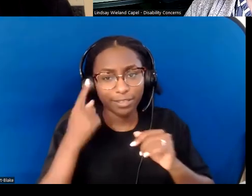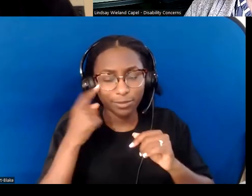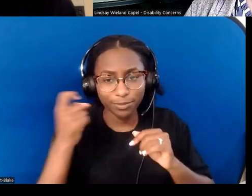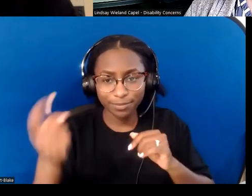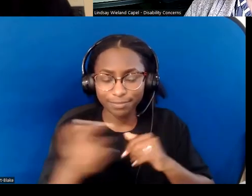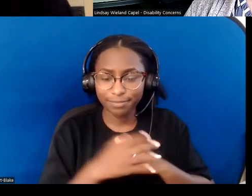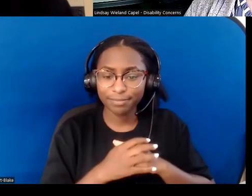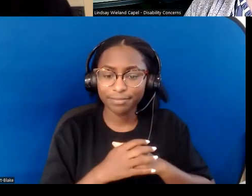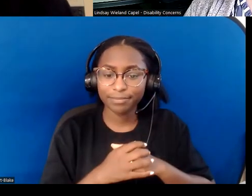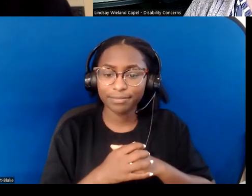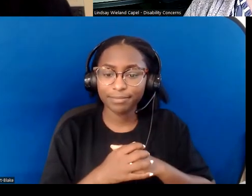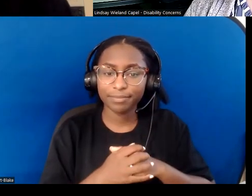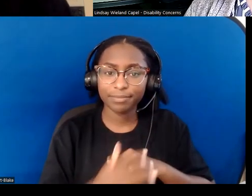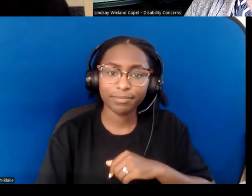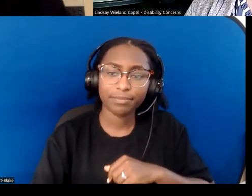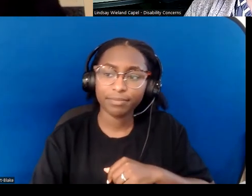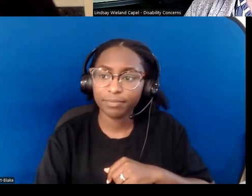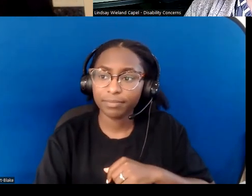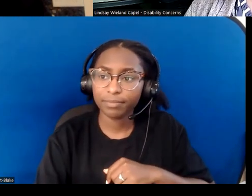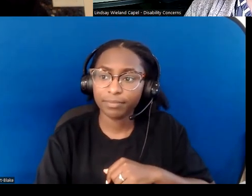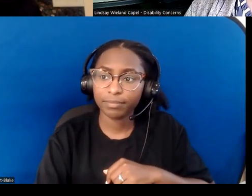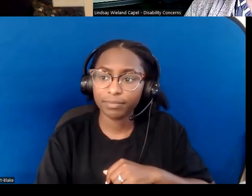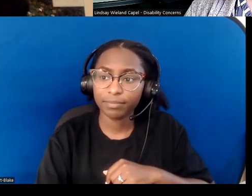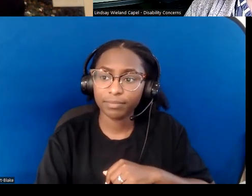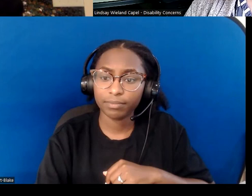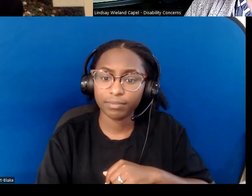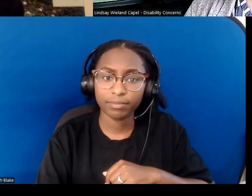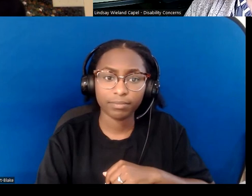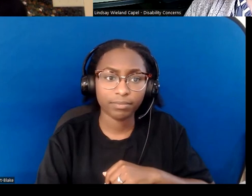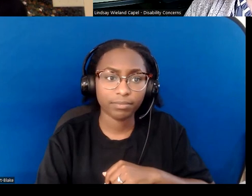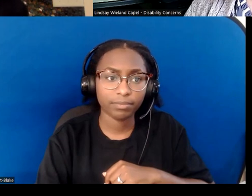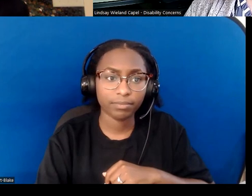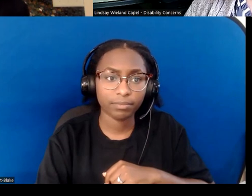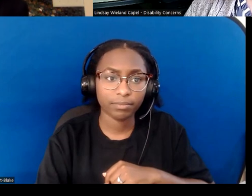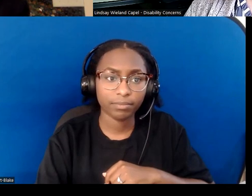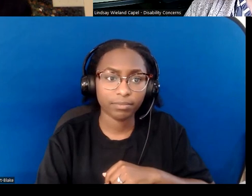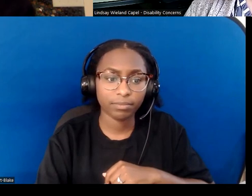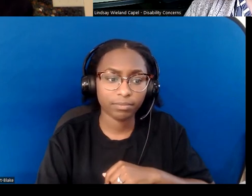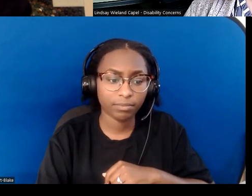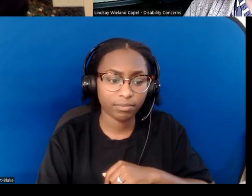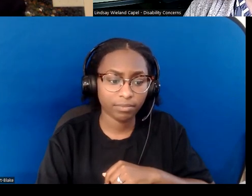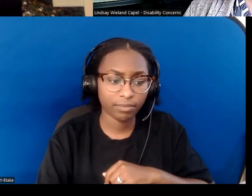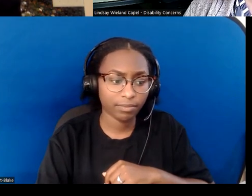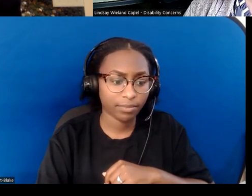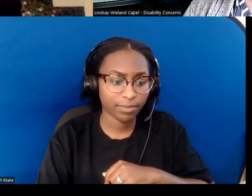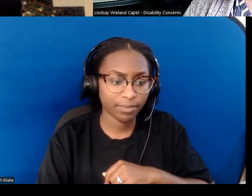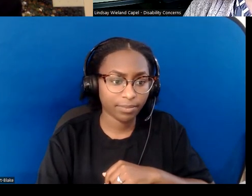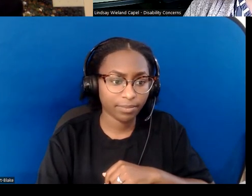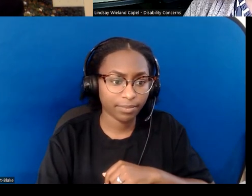I want to conclude by reading an excerpt from Amy Kenny's book. This is a wonderful book; I do hope,